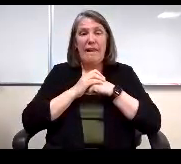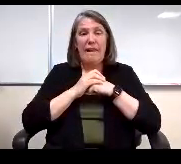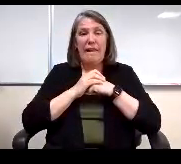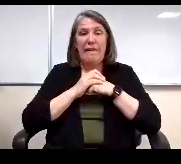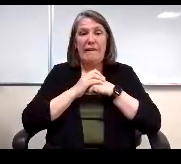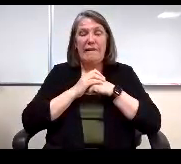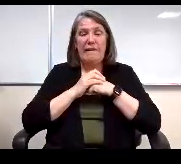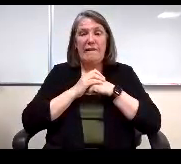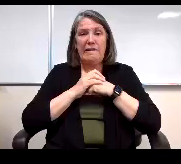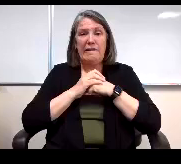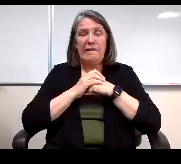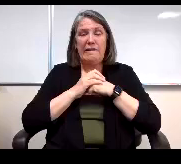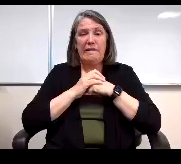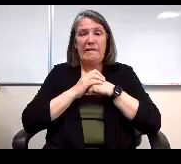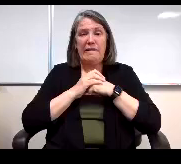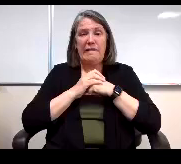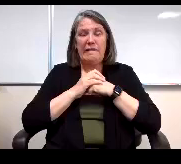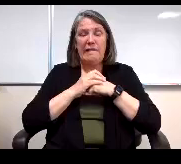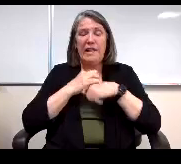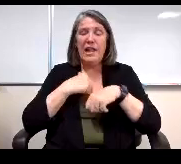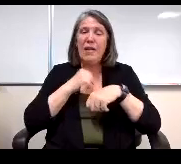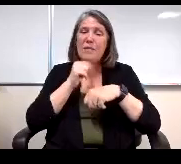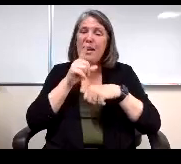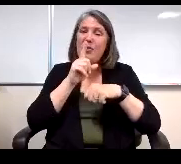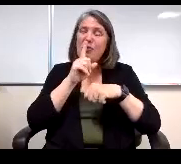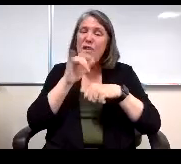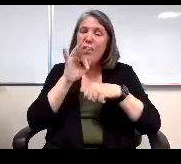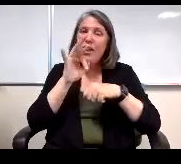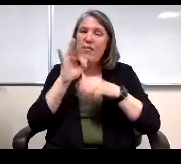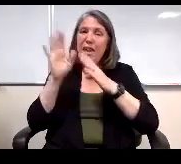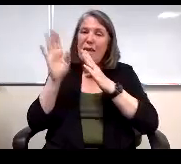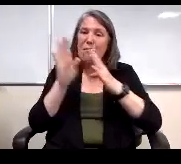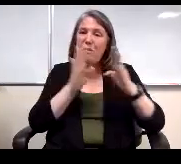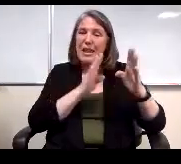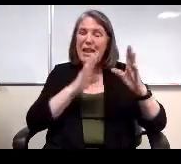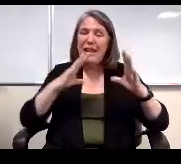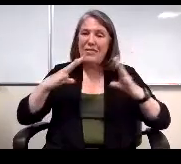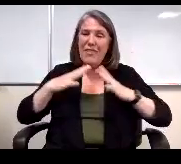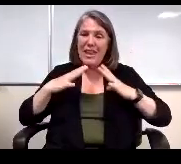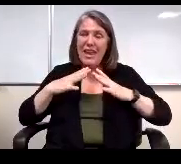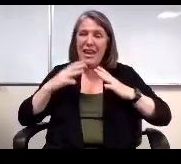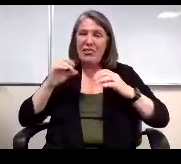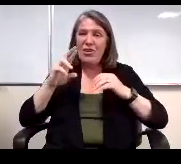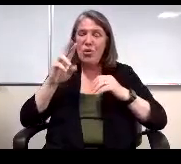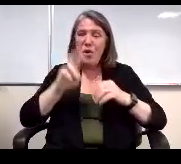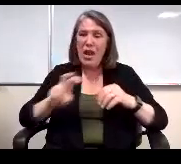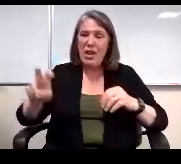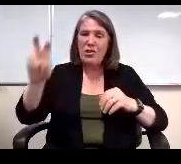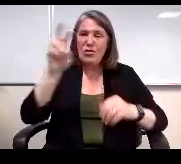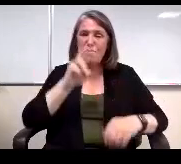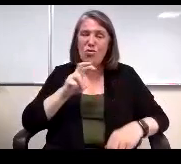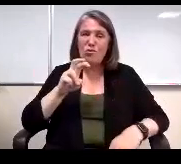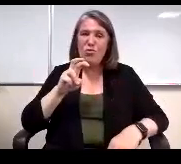I'm not sure if a planned vacation or a trip that could not be D